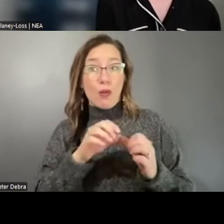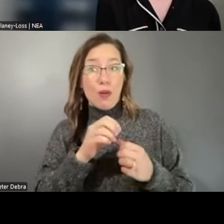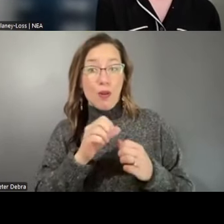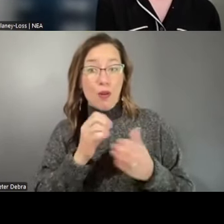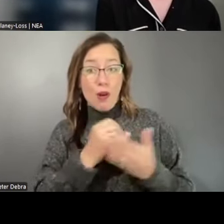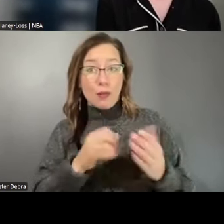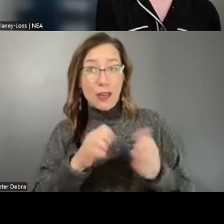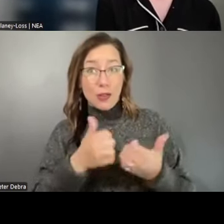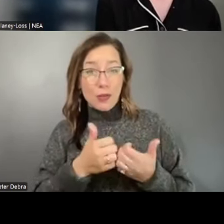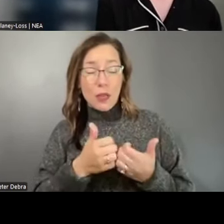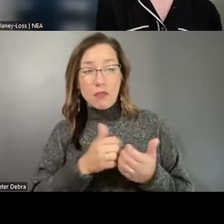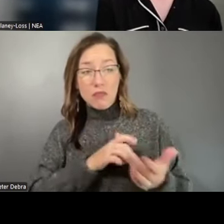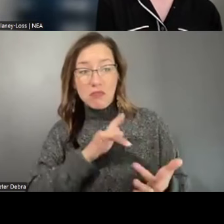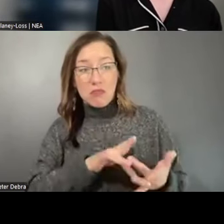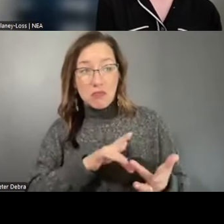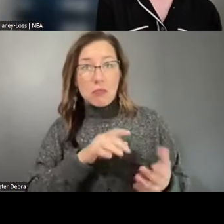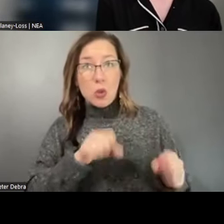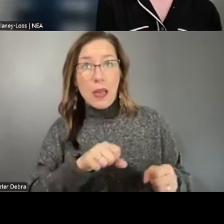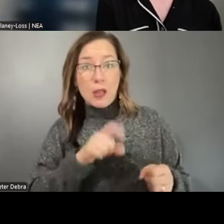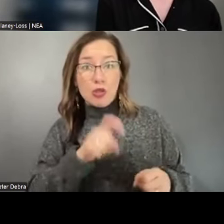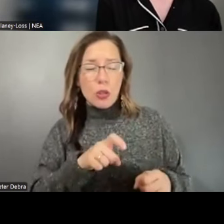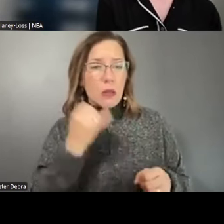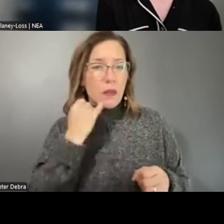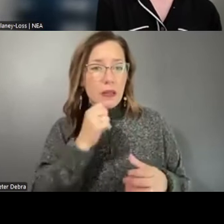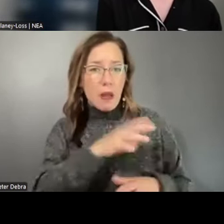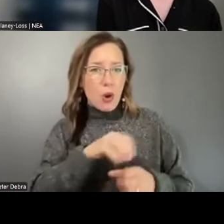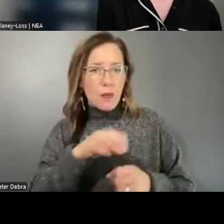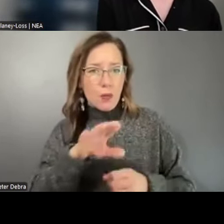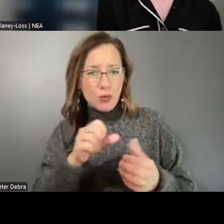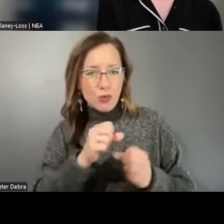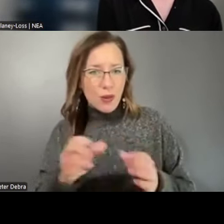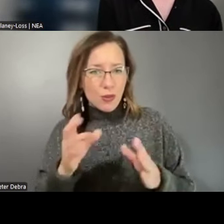you can and you should. Again, if it's not part of your strategy or your own internal regulations